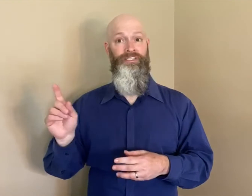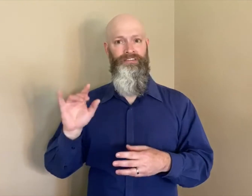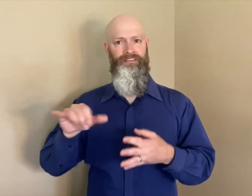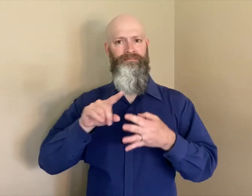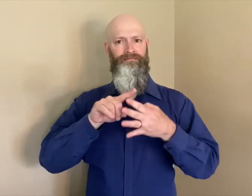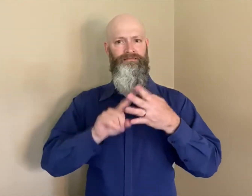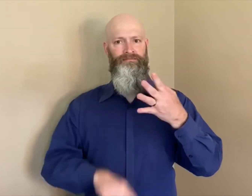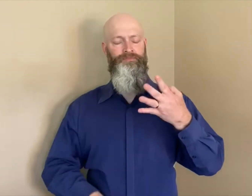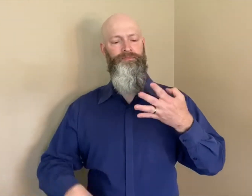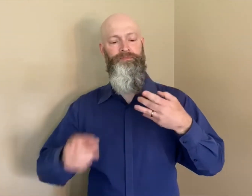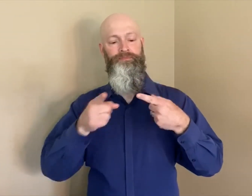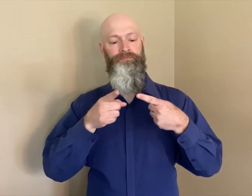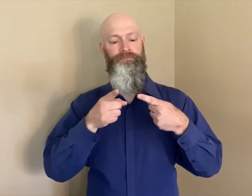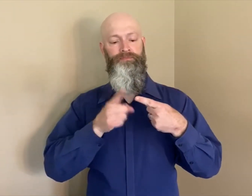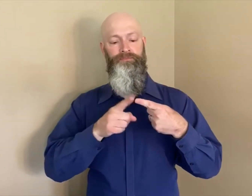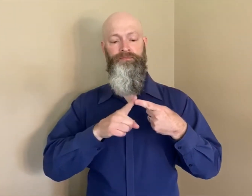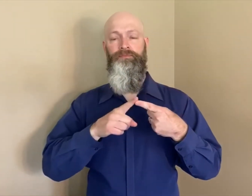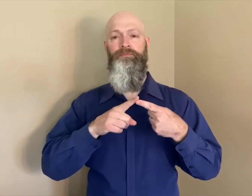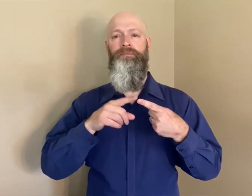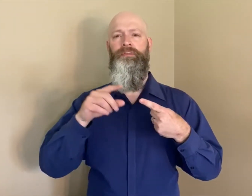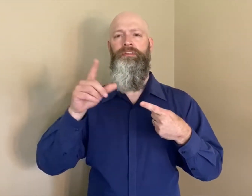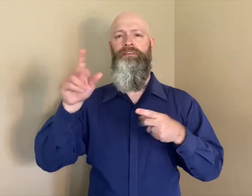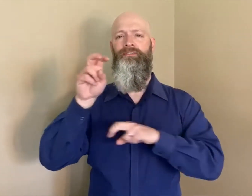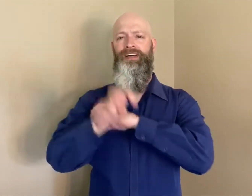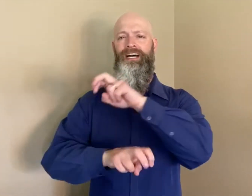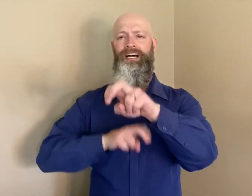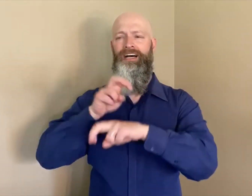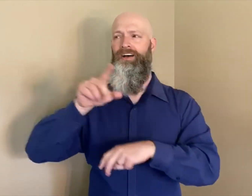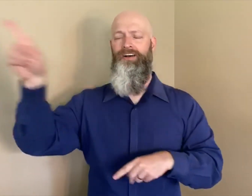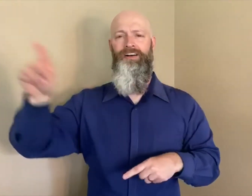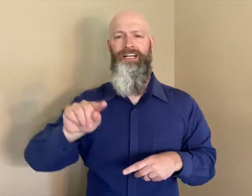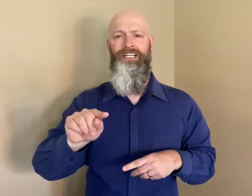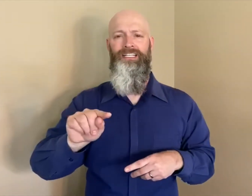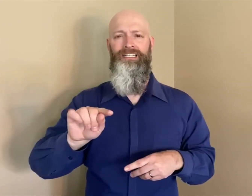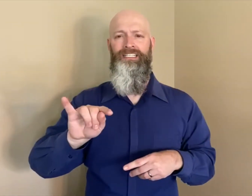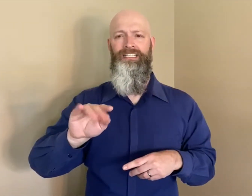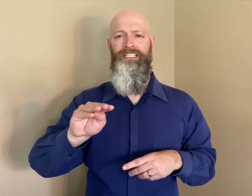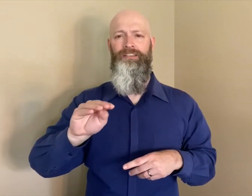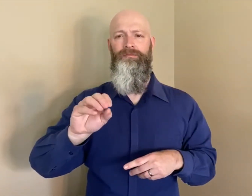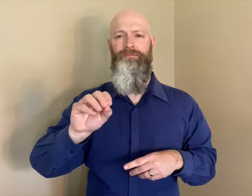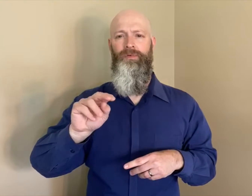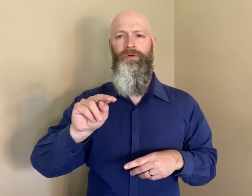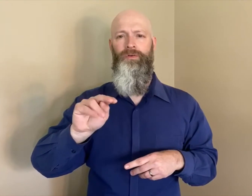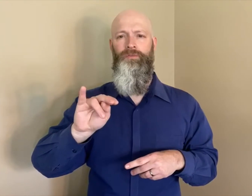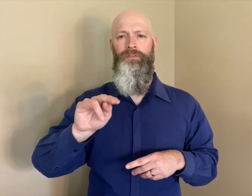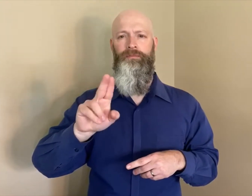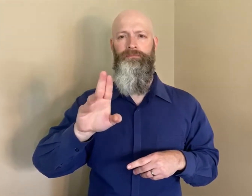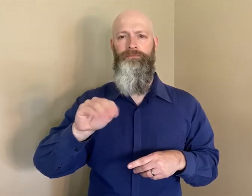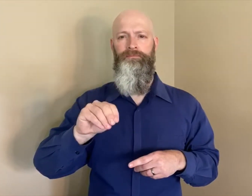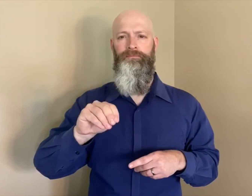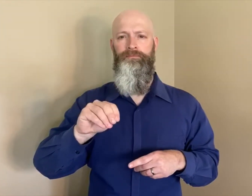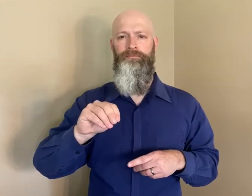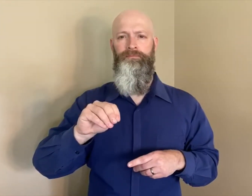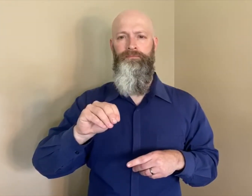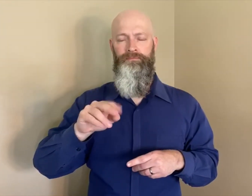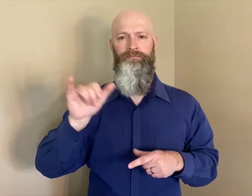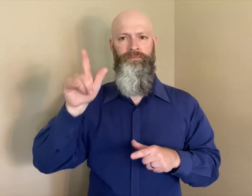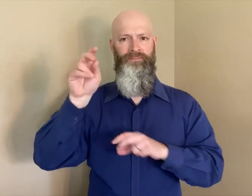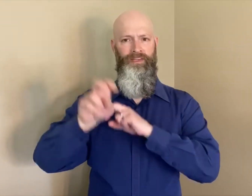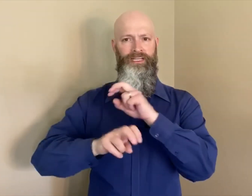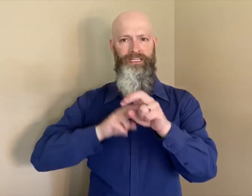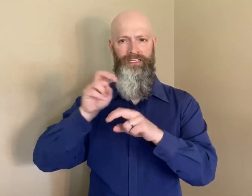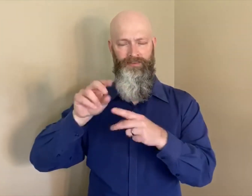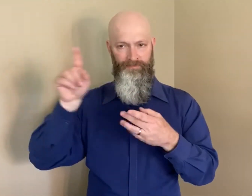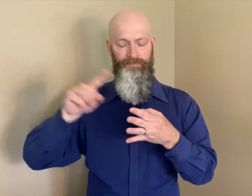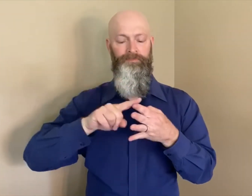Free testing is available at these sites: Timonium Fairgrounds,